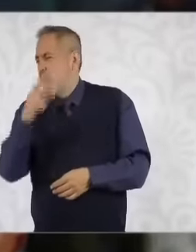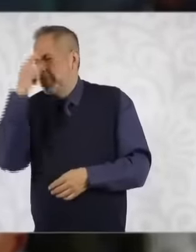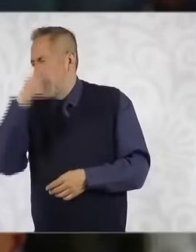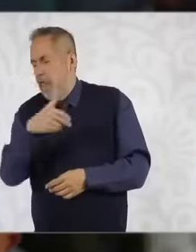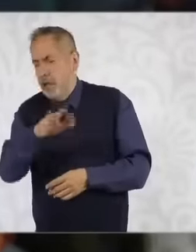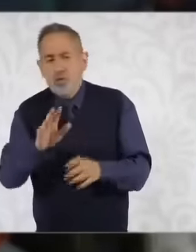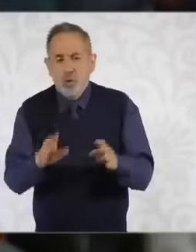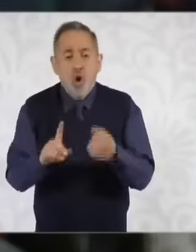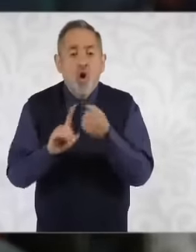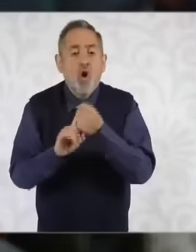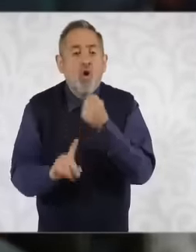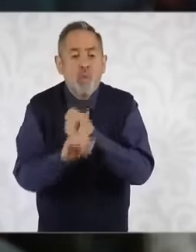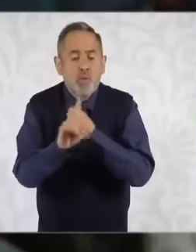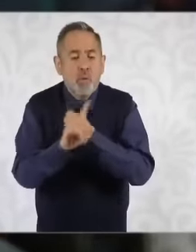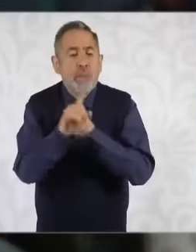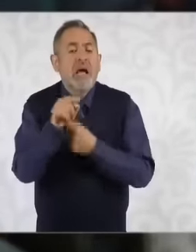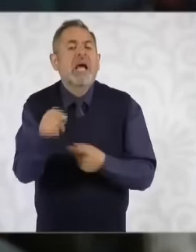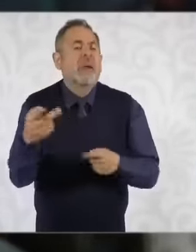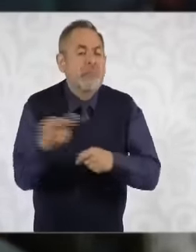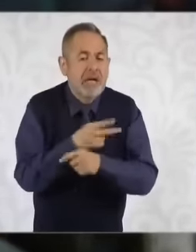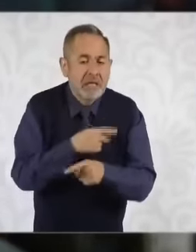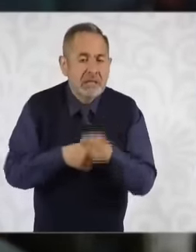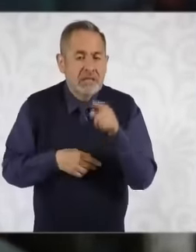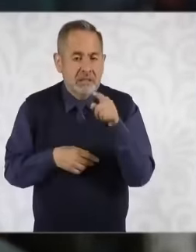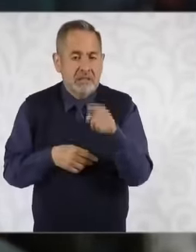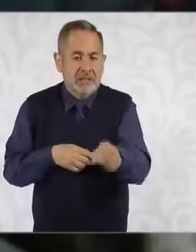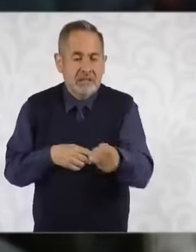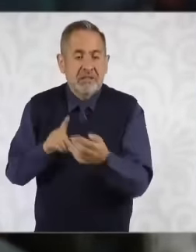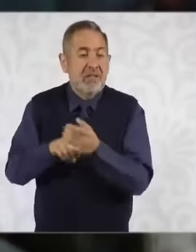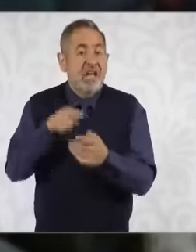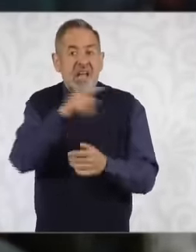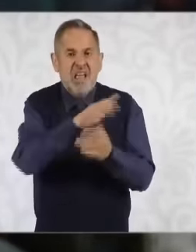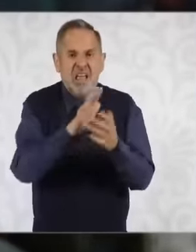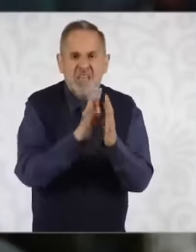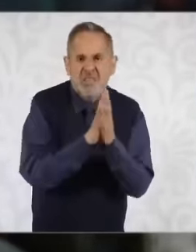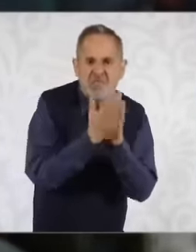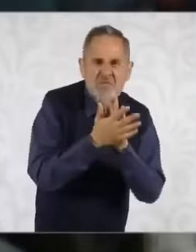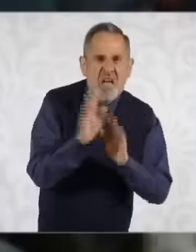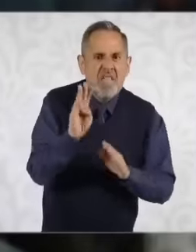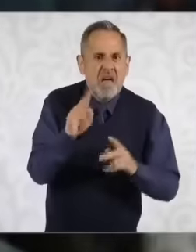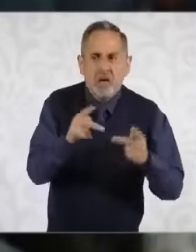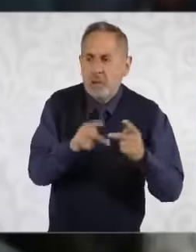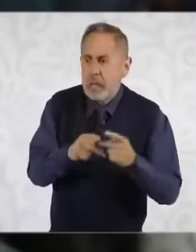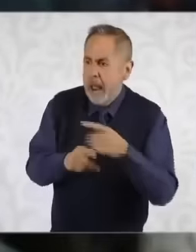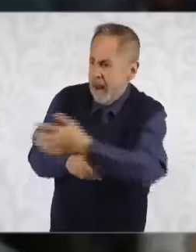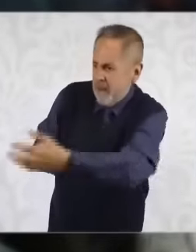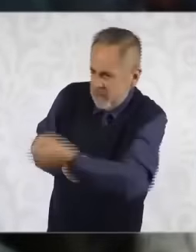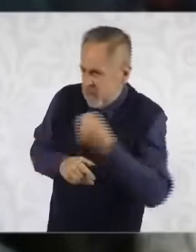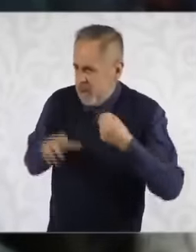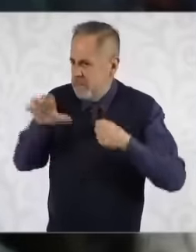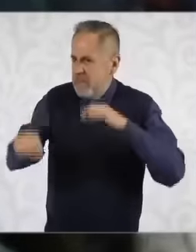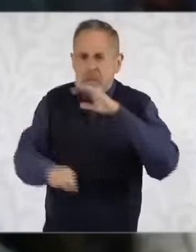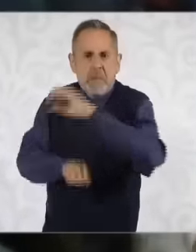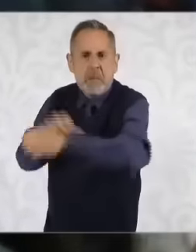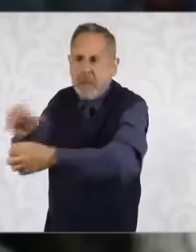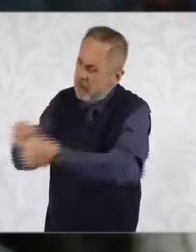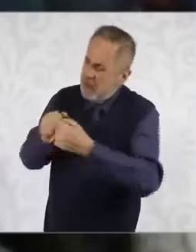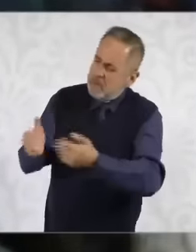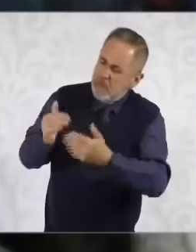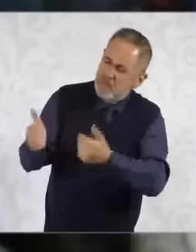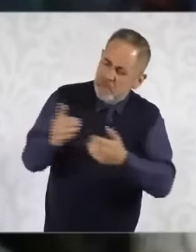problem that drug traffickers recruit people, they obviously recruit people to Eh Well,